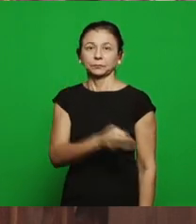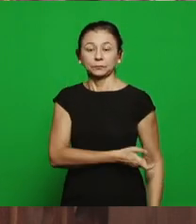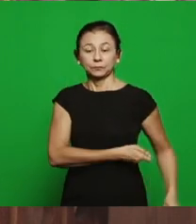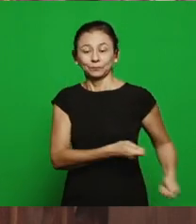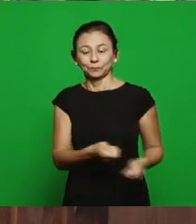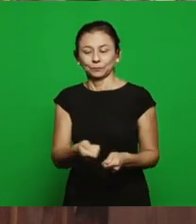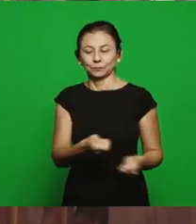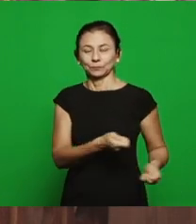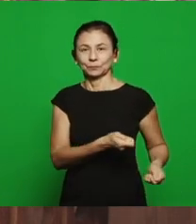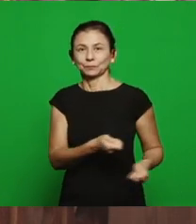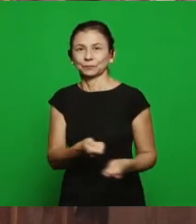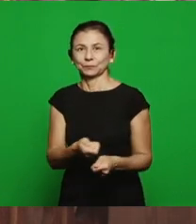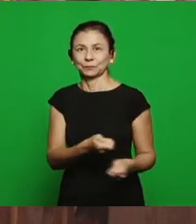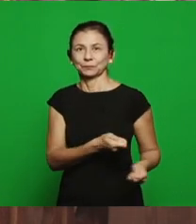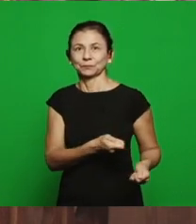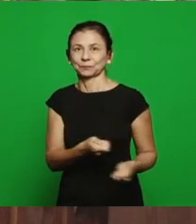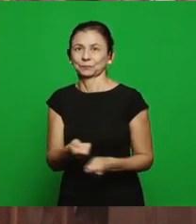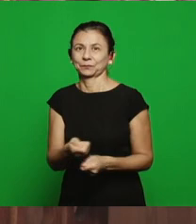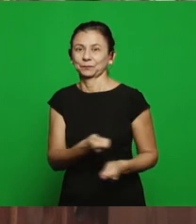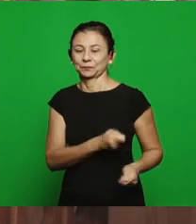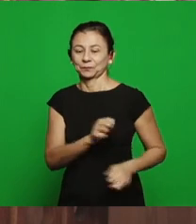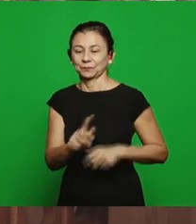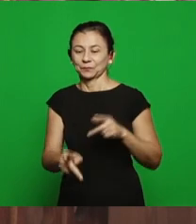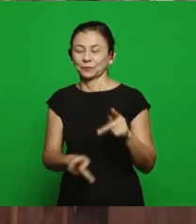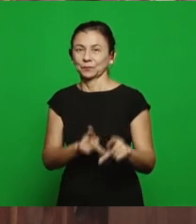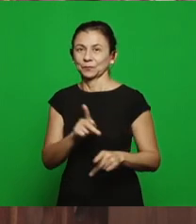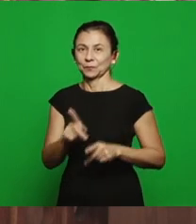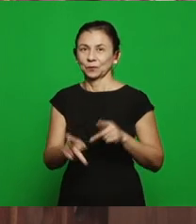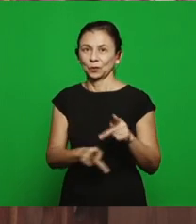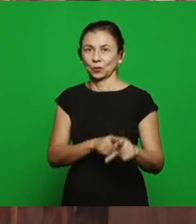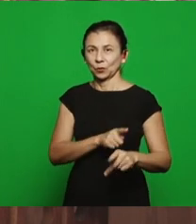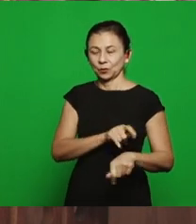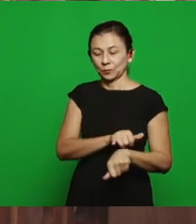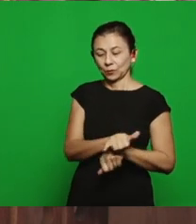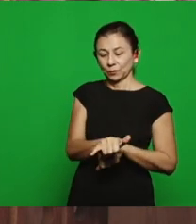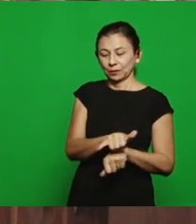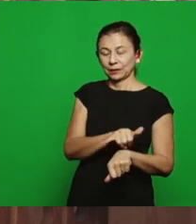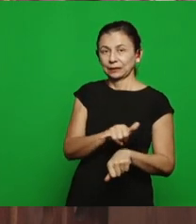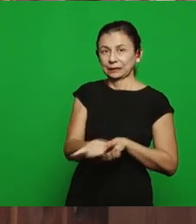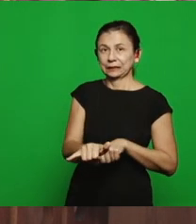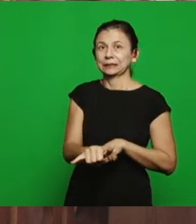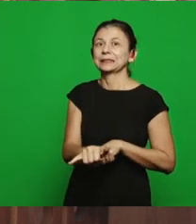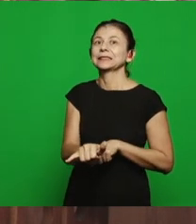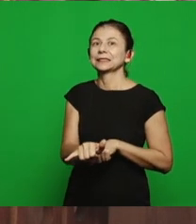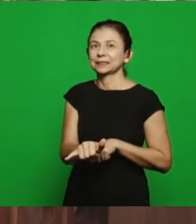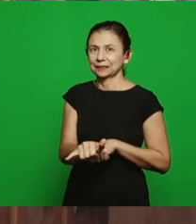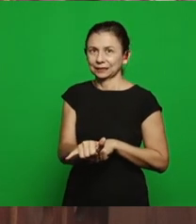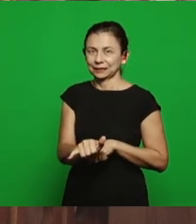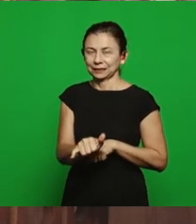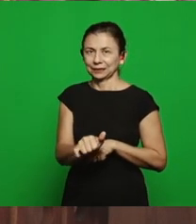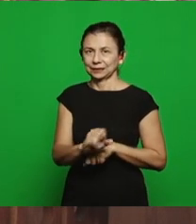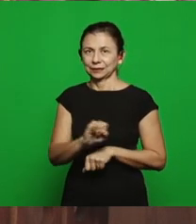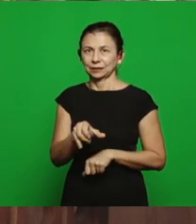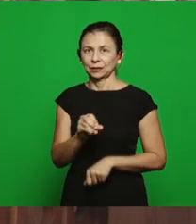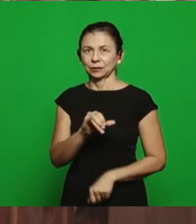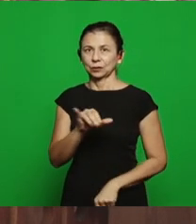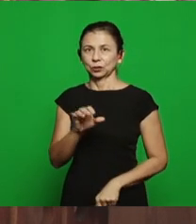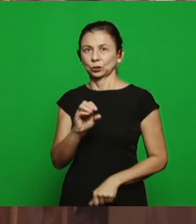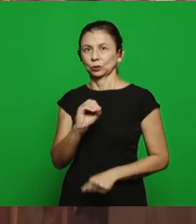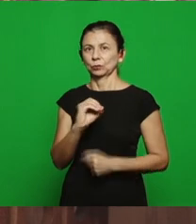they slept in the Lord, the enemy plant the tares and put here, this tares will be